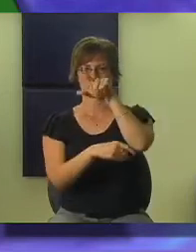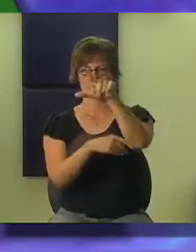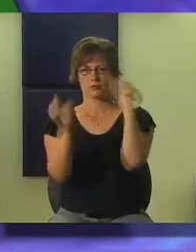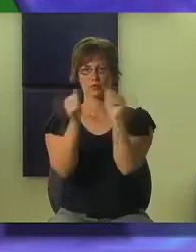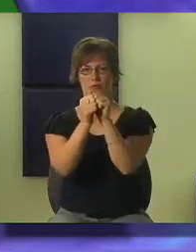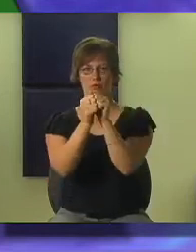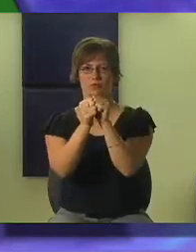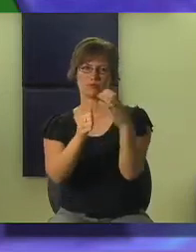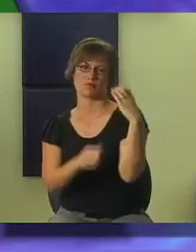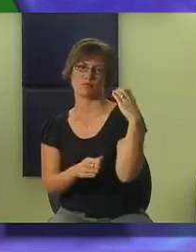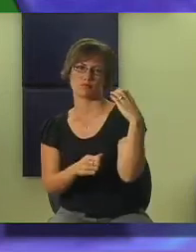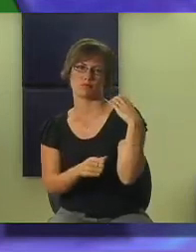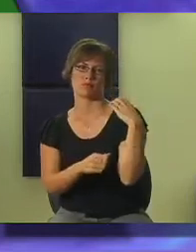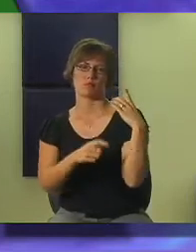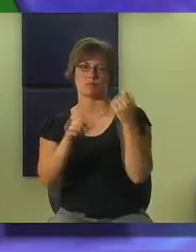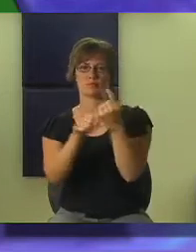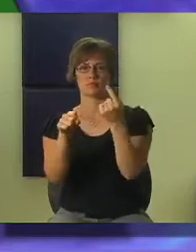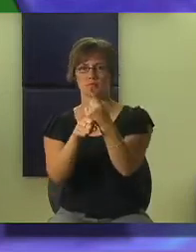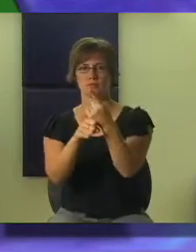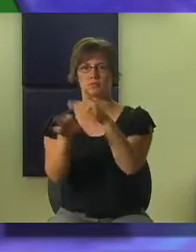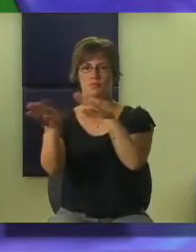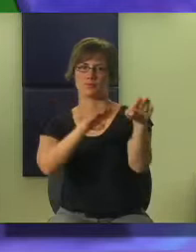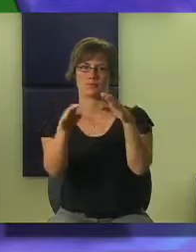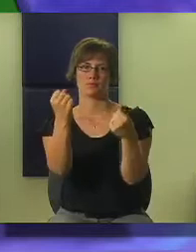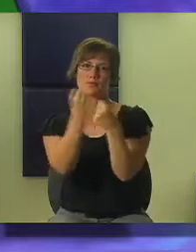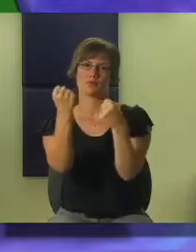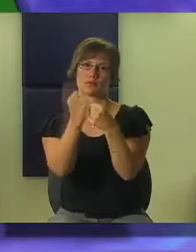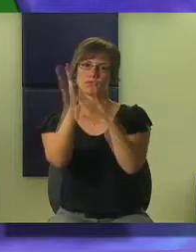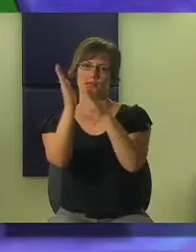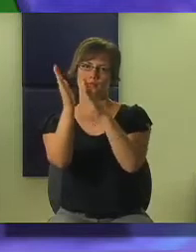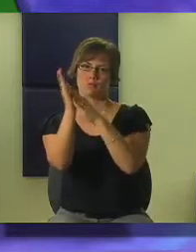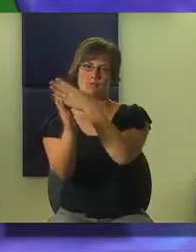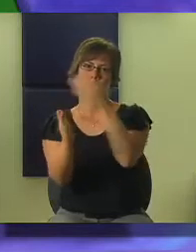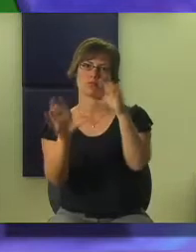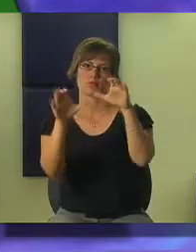Deaf and hard of hearing programs throughout Illinois with follow-up coaching, annual Behavior